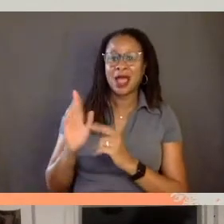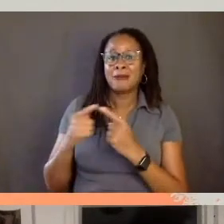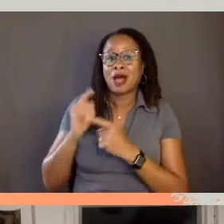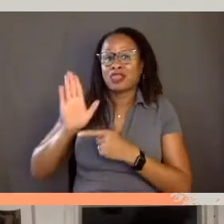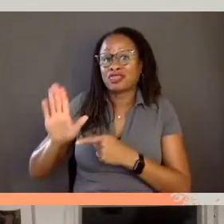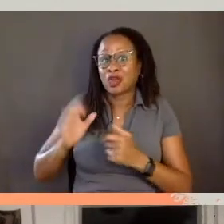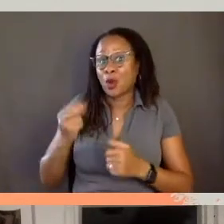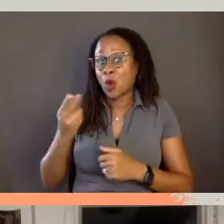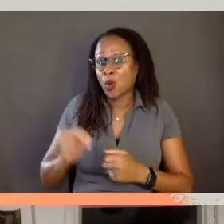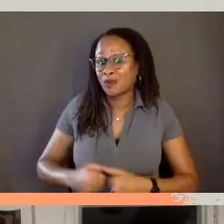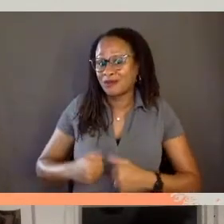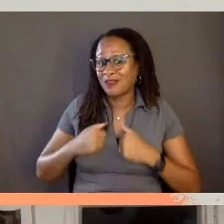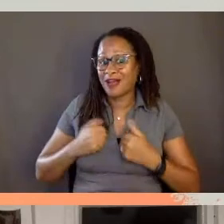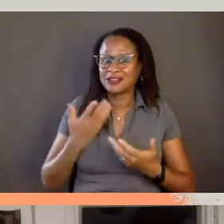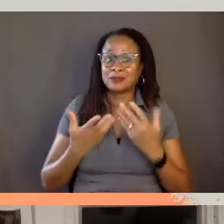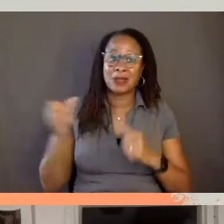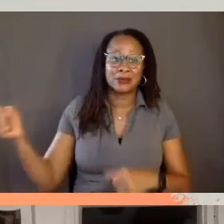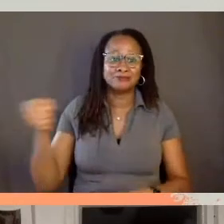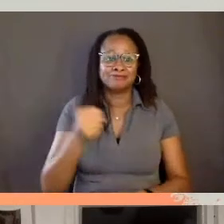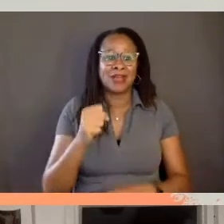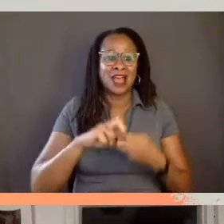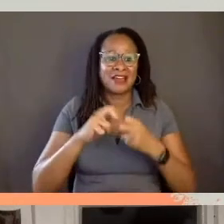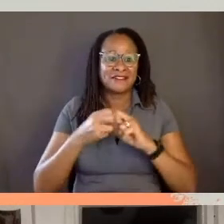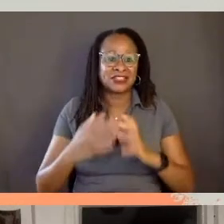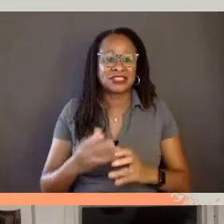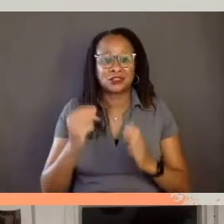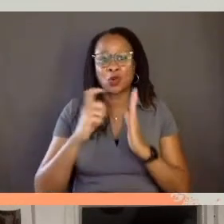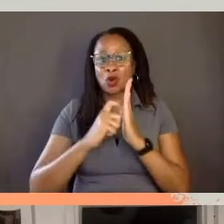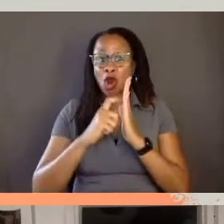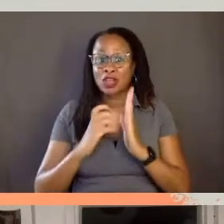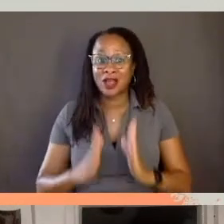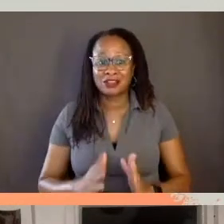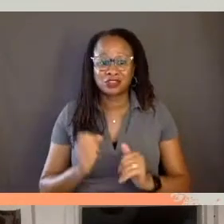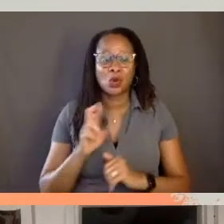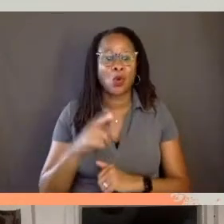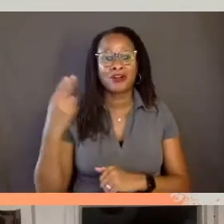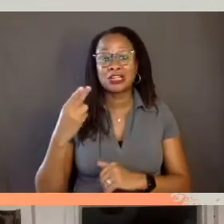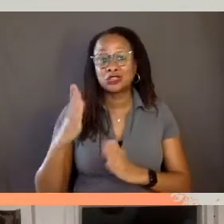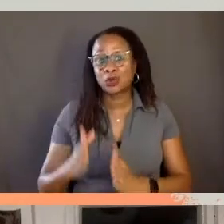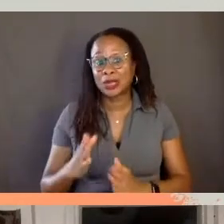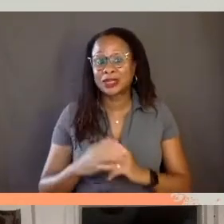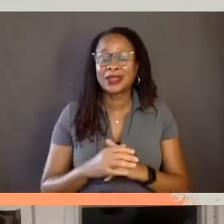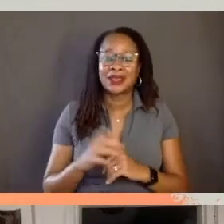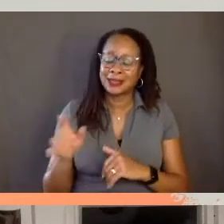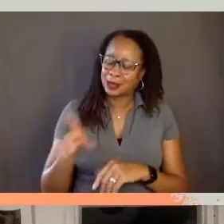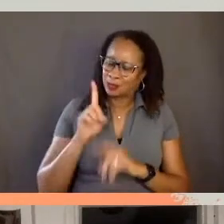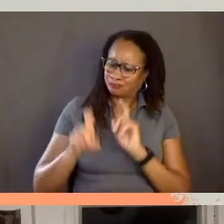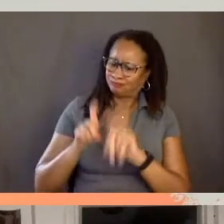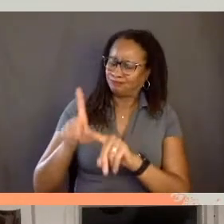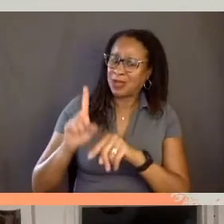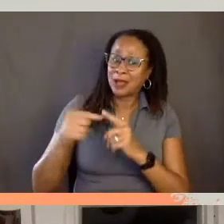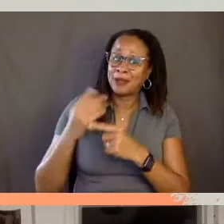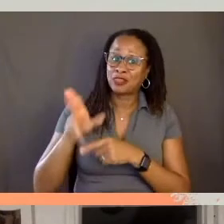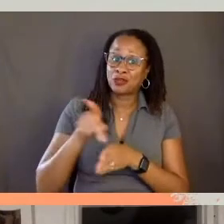So, we might bring in a physicist or an archeologist or a historian and we'll ask them questions about their professional field